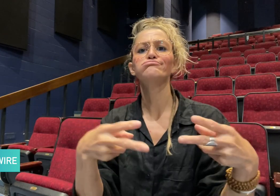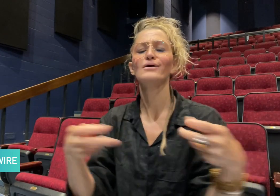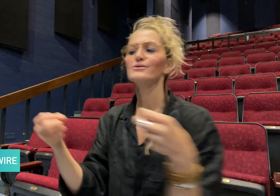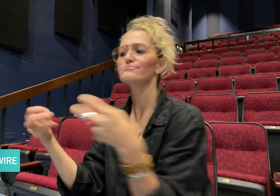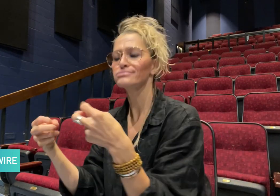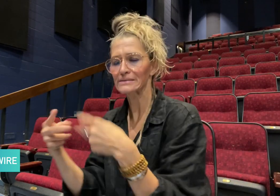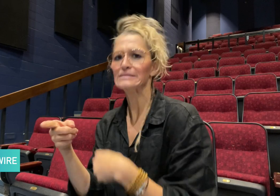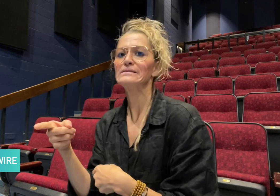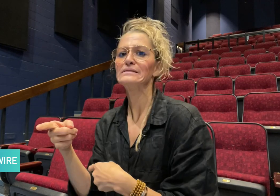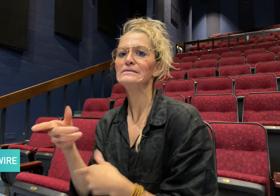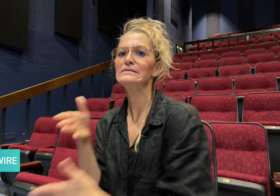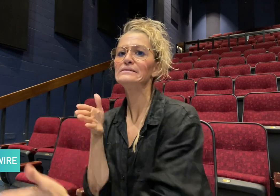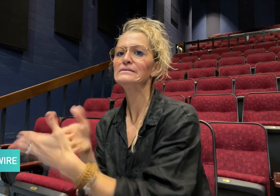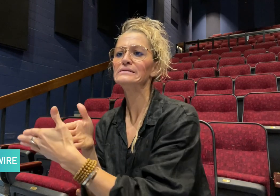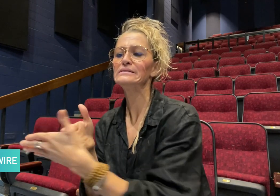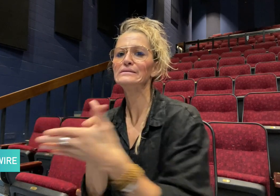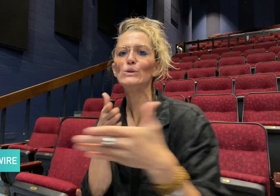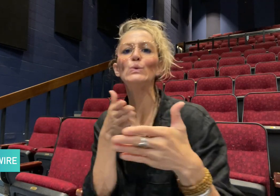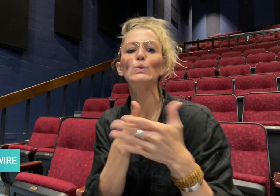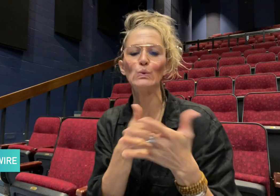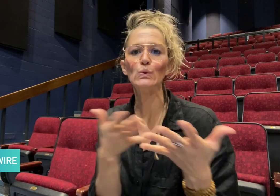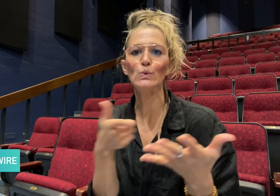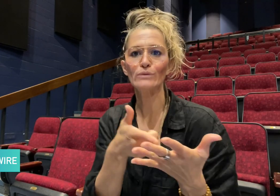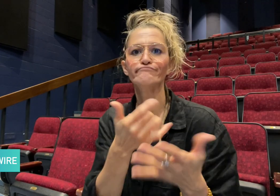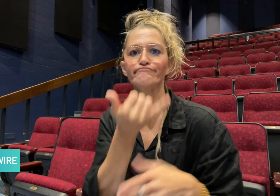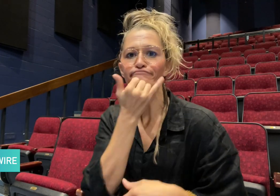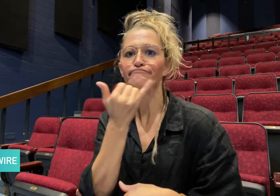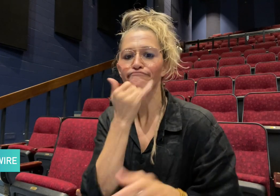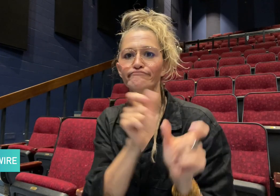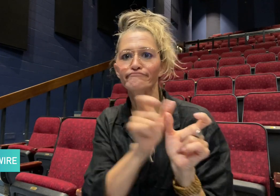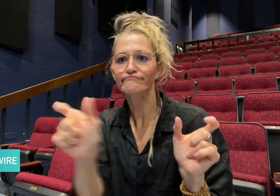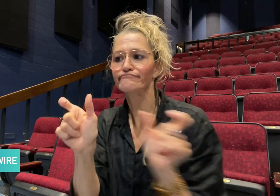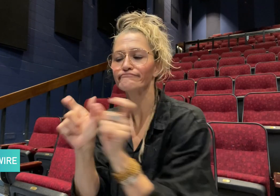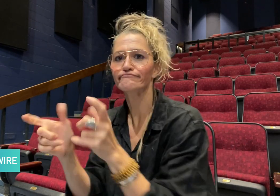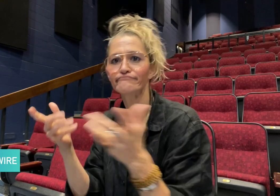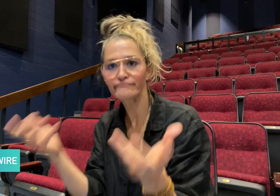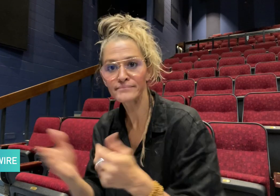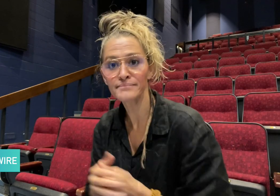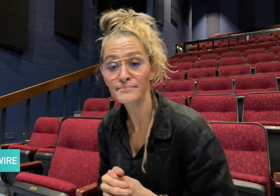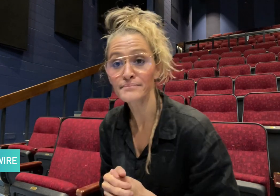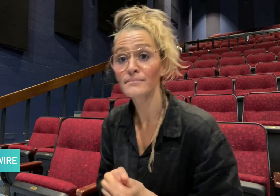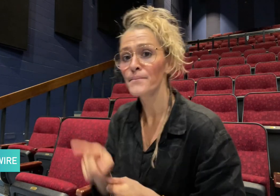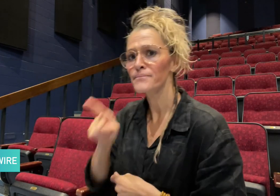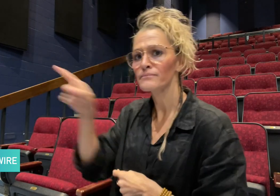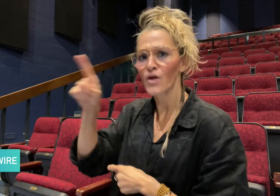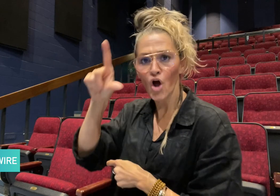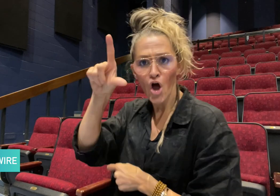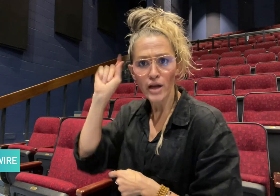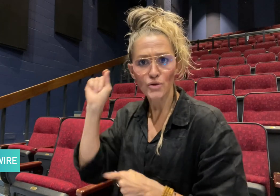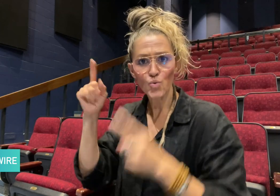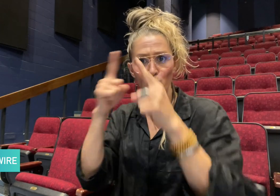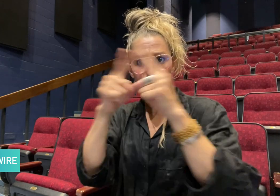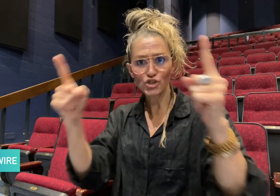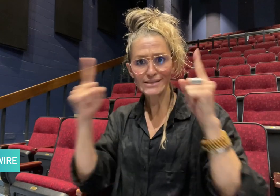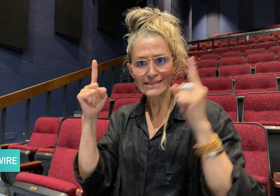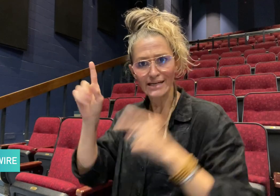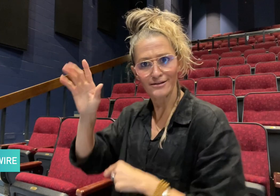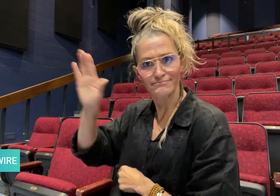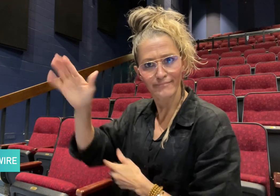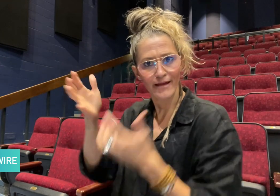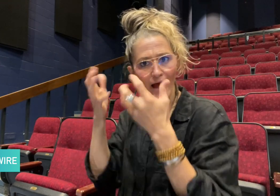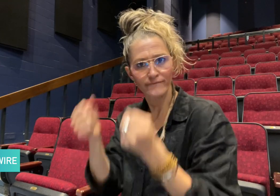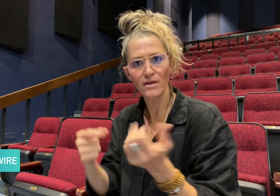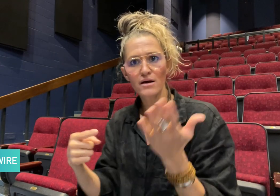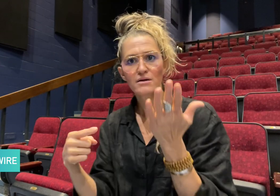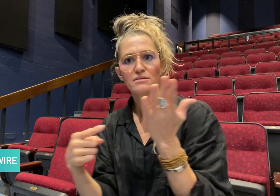on YouTube and Facebook. A Deaf director of the Technology